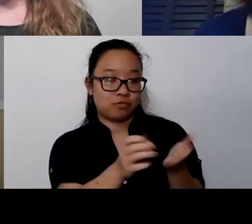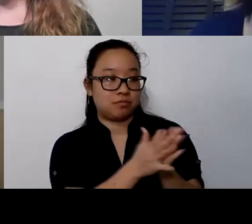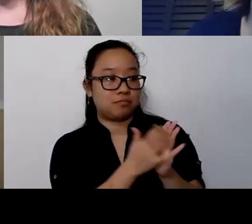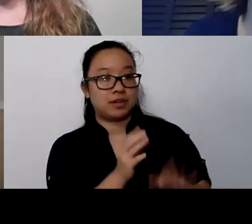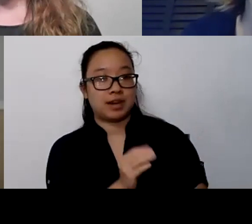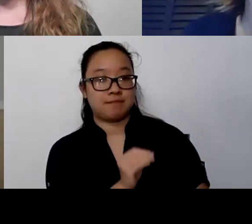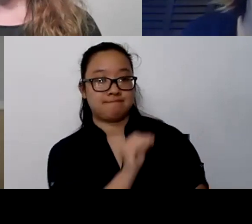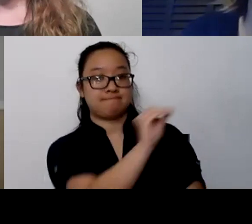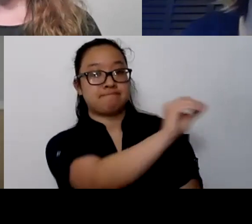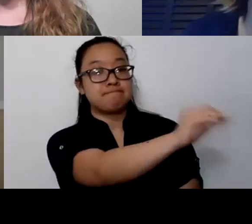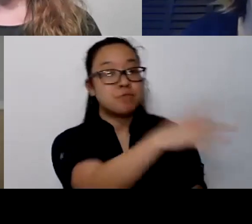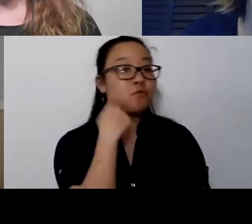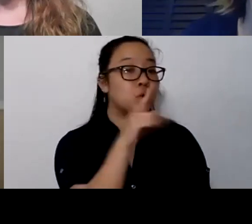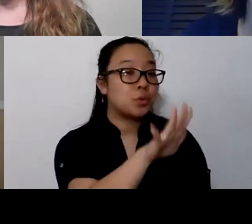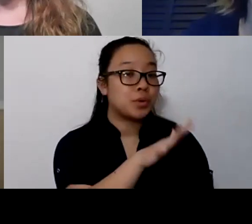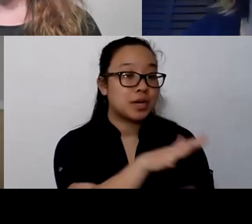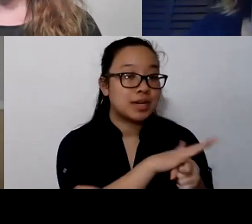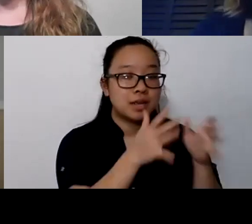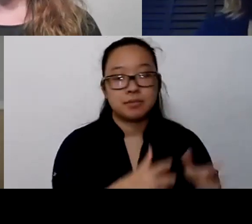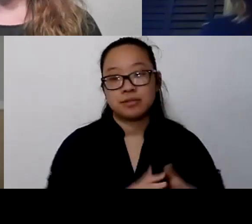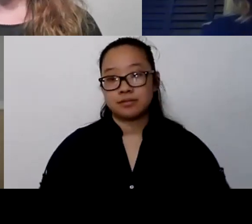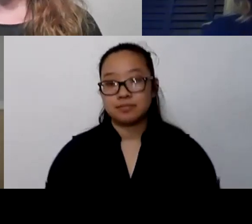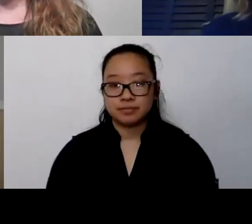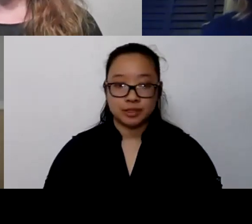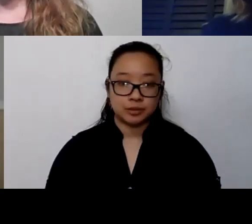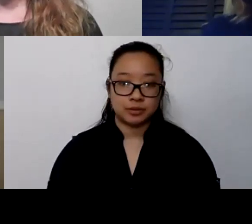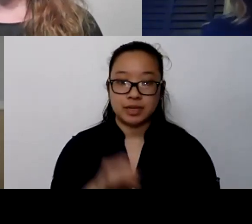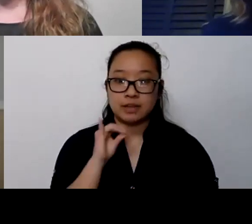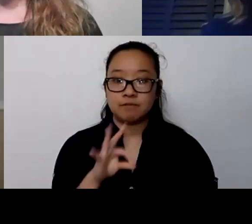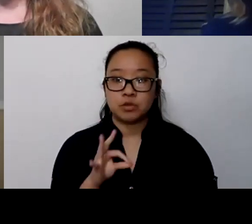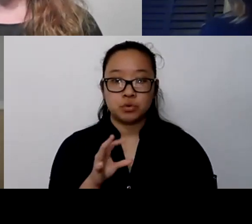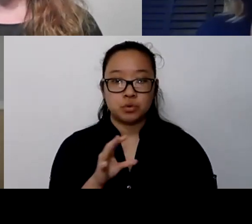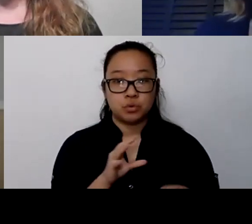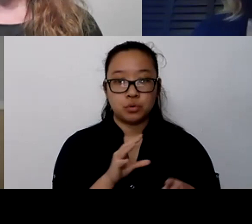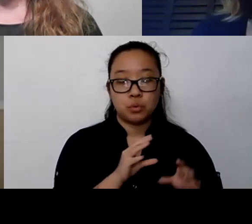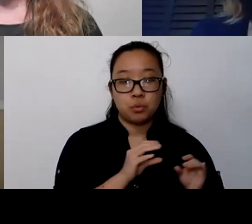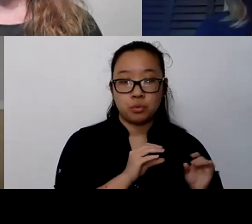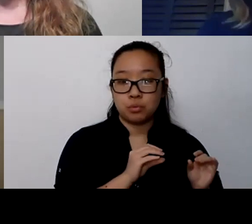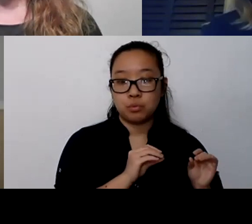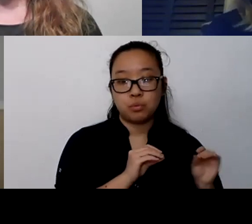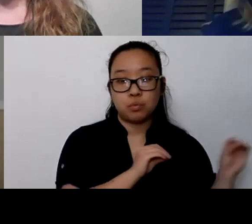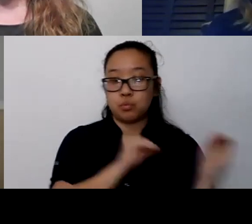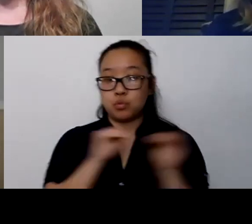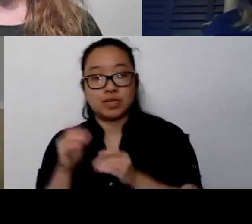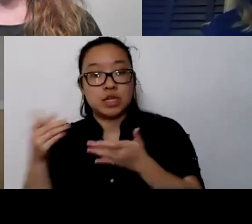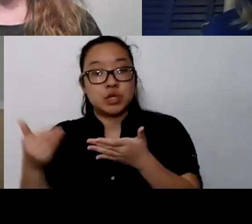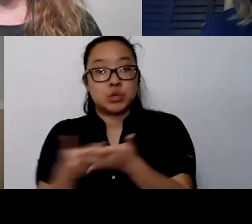If you've moved in new to a neighborhood, can you write out a few cards and leave them with your neighbors and introduce yourself and just say,